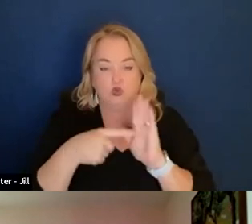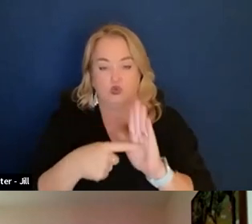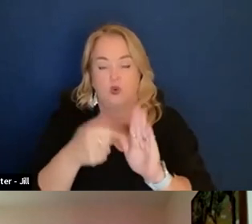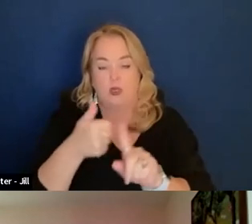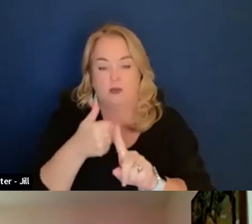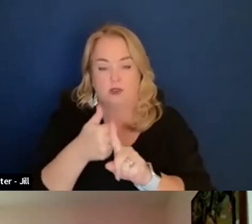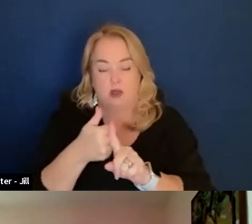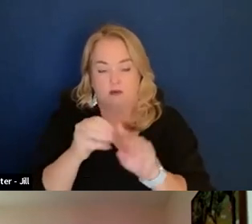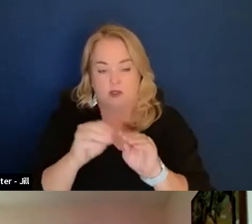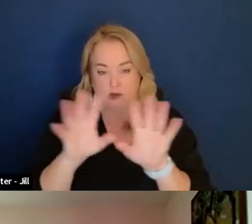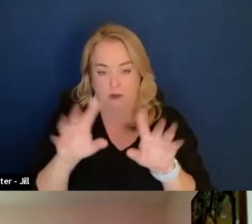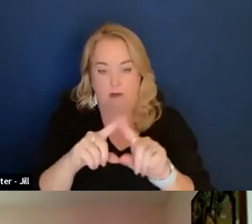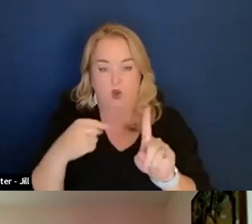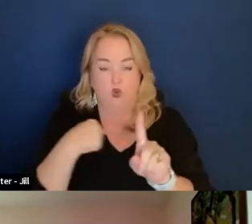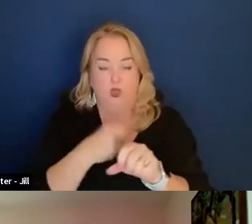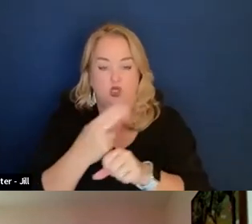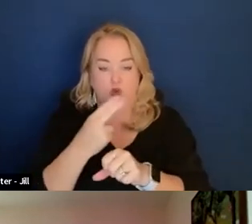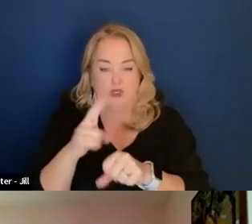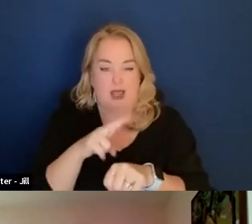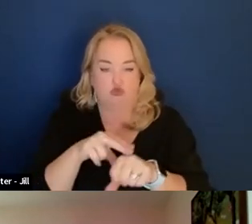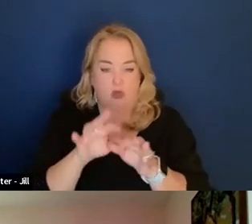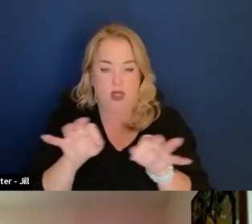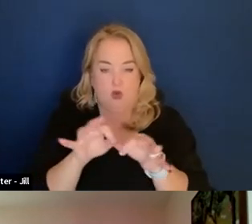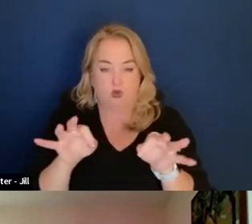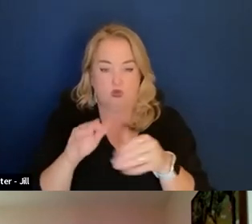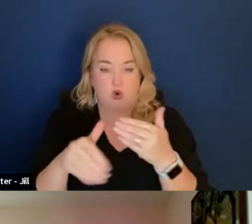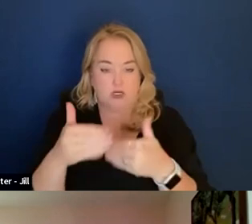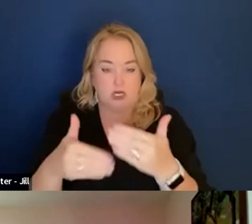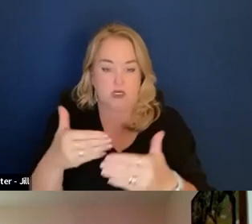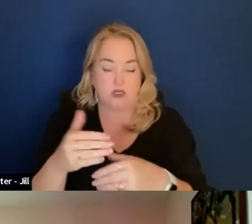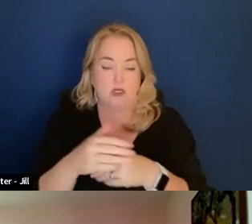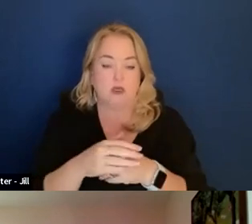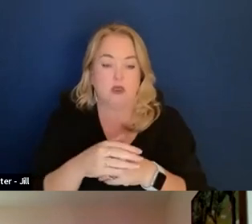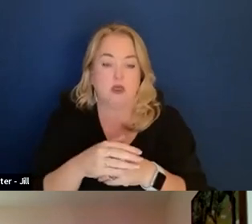And we use natural language processing to analyze the words